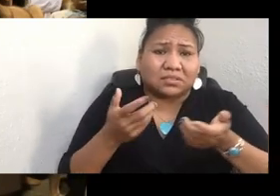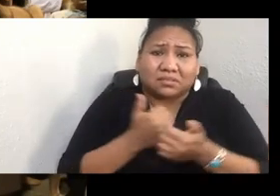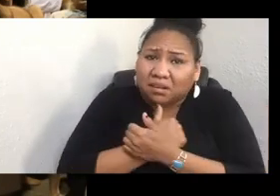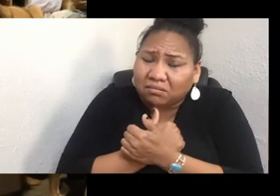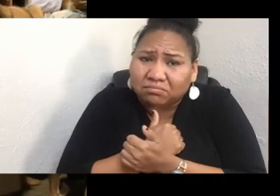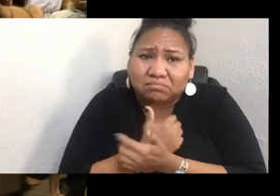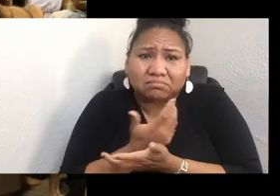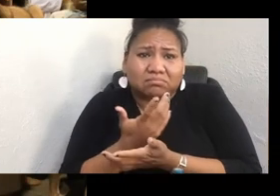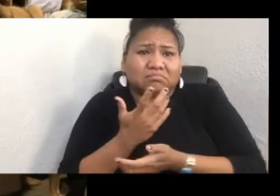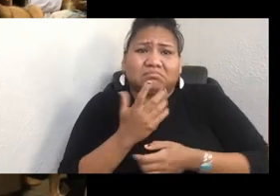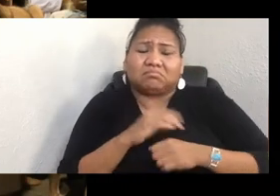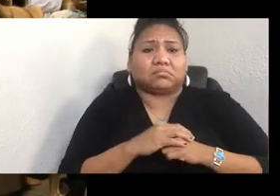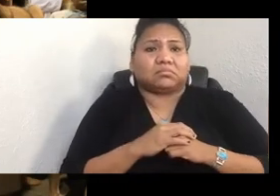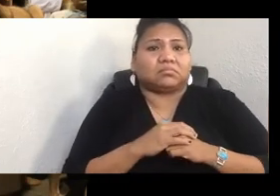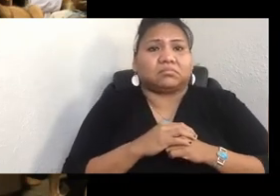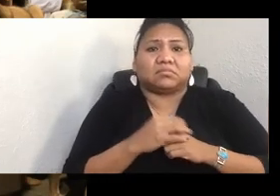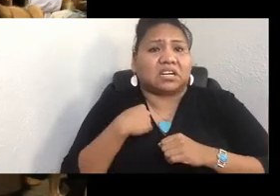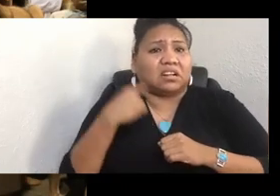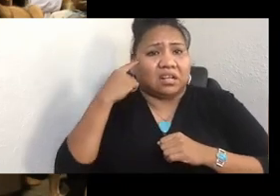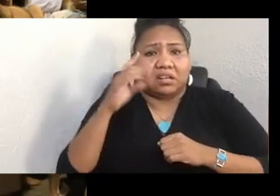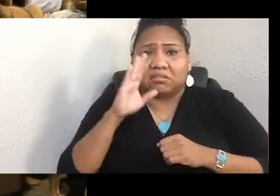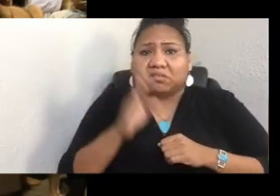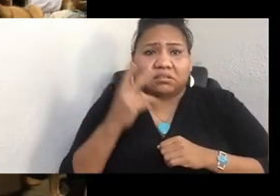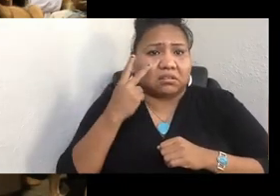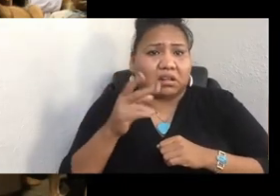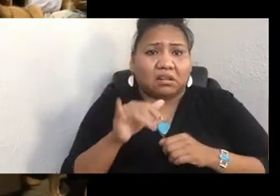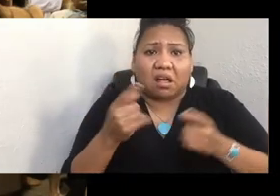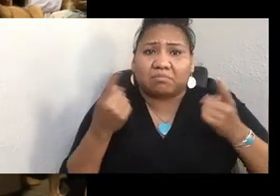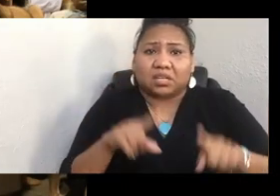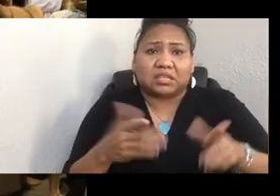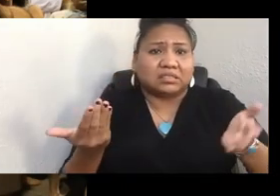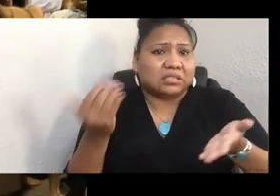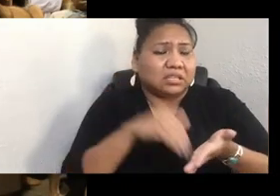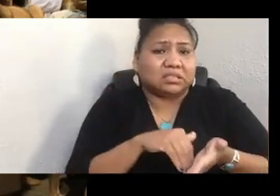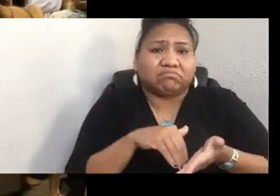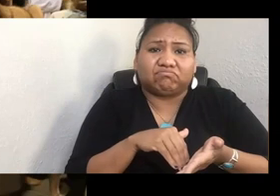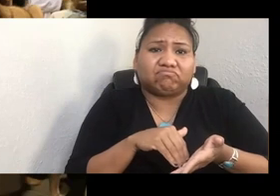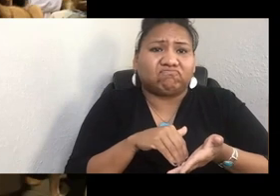think I'd ever see it again. I just never thought I'd see young people singing